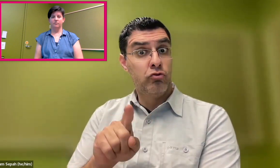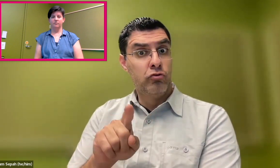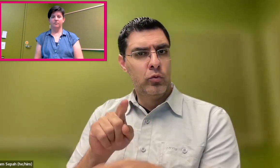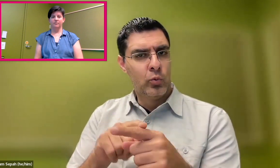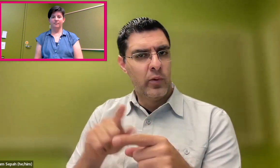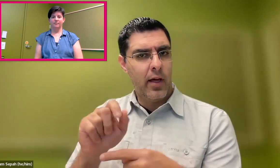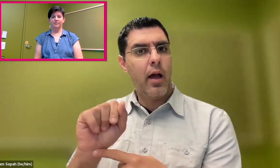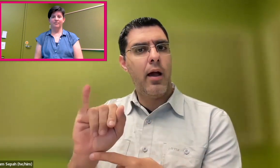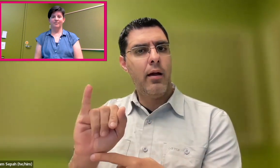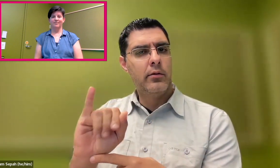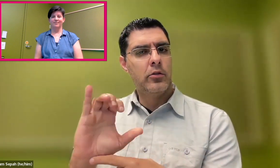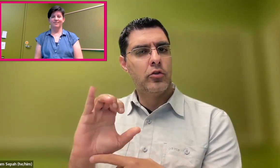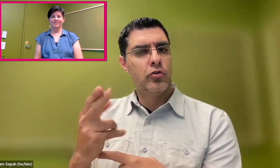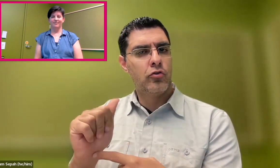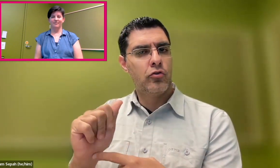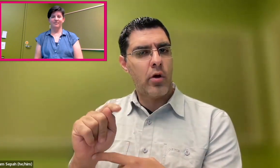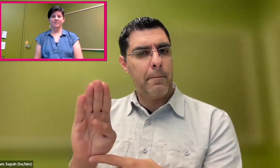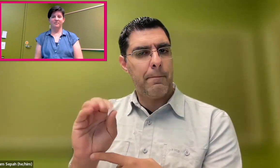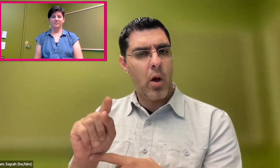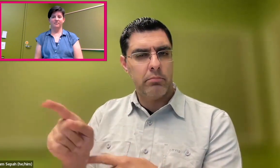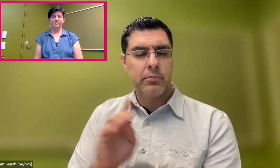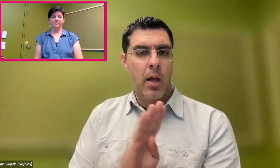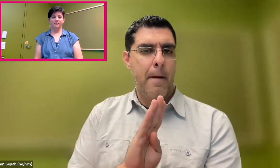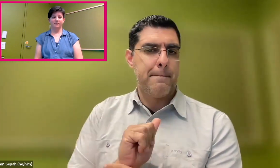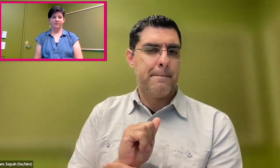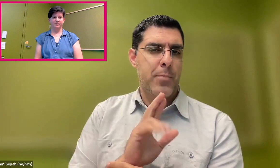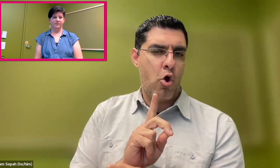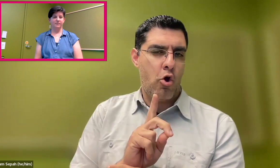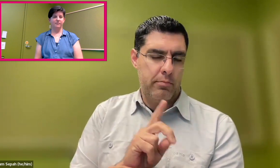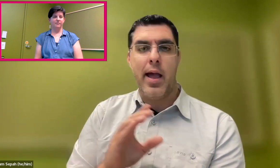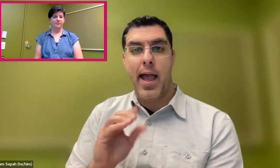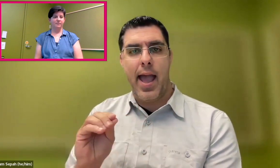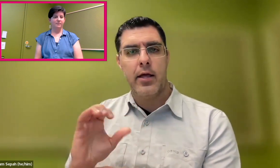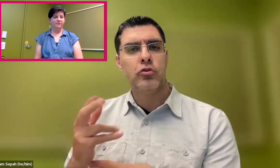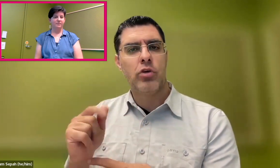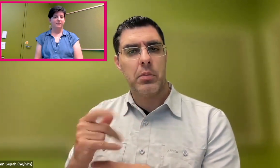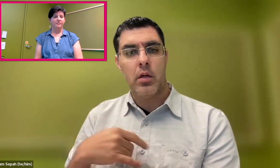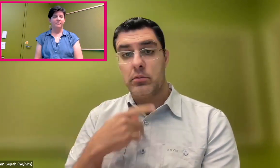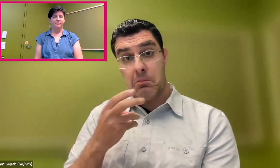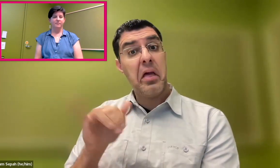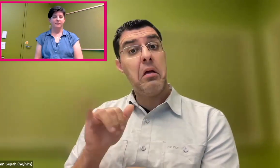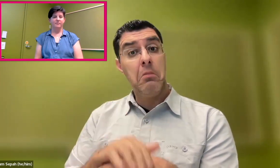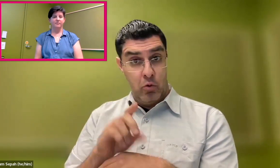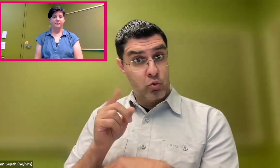And I have asked, actually, AI-- a chatbot, Bard and ChatGPT--